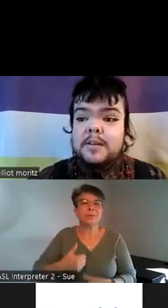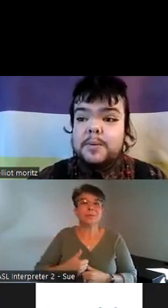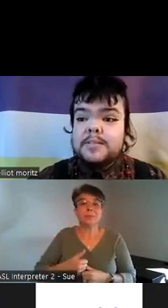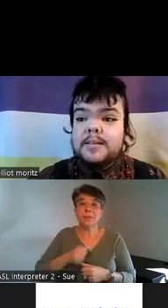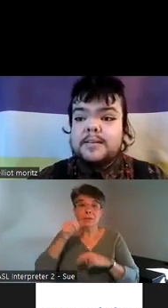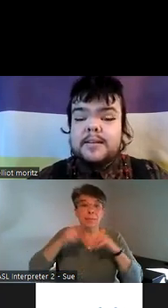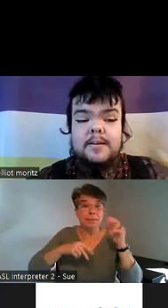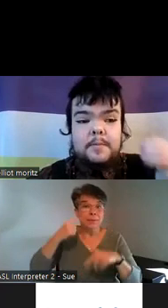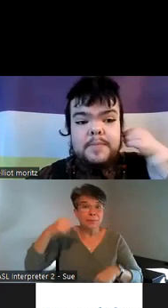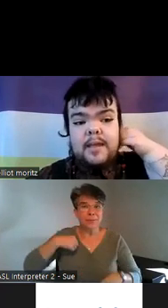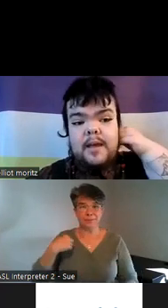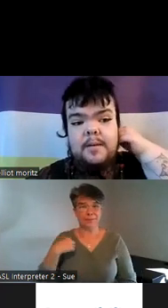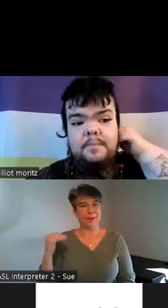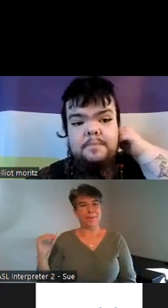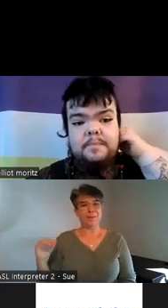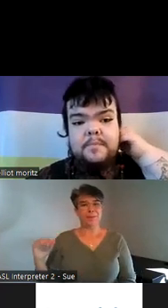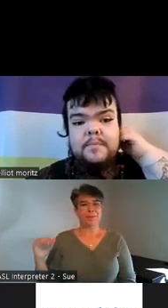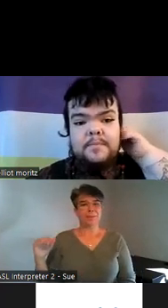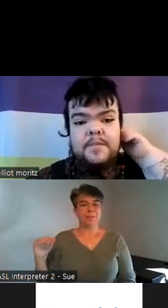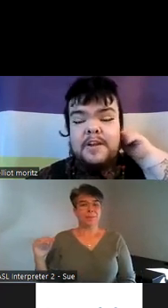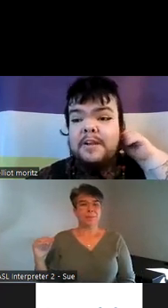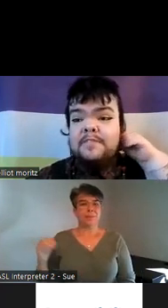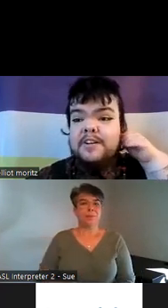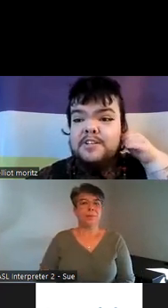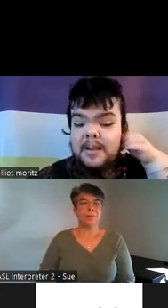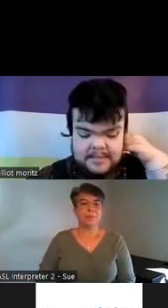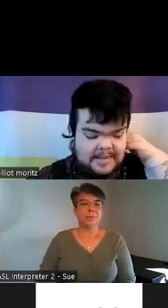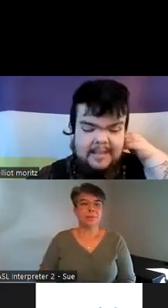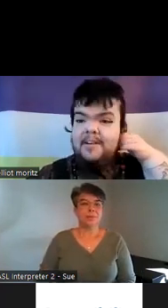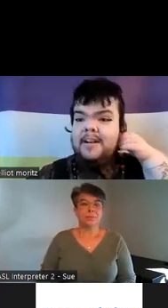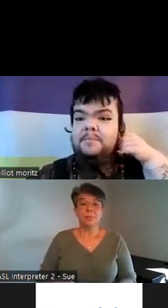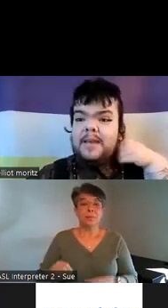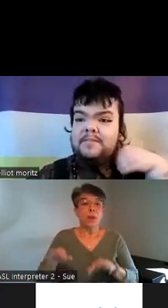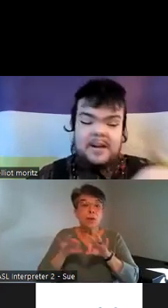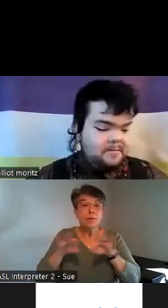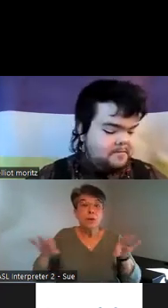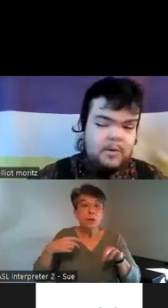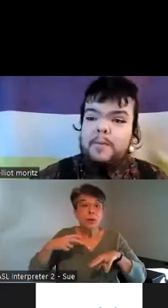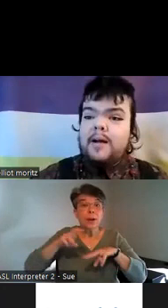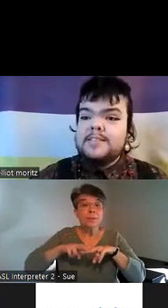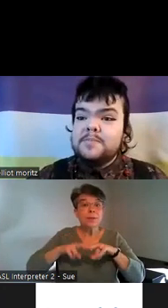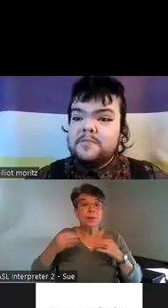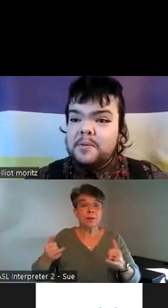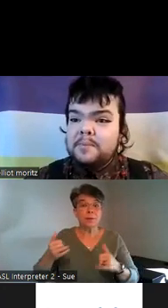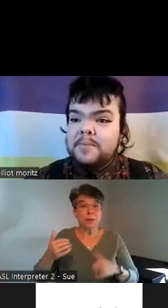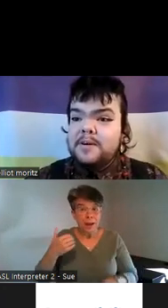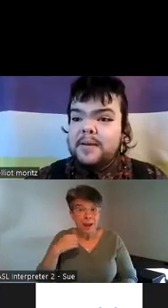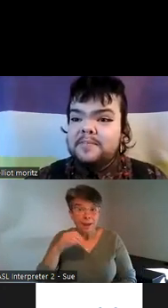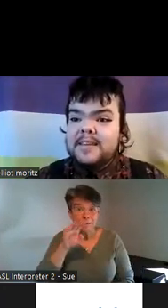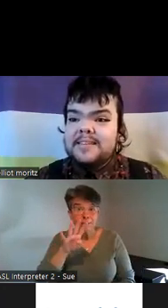little person um the very Furniture I'm sitting on I'm I've got four boxes before below my feet